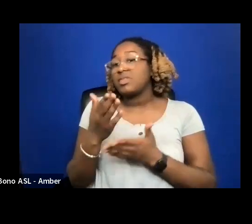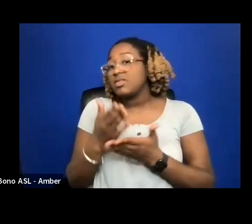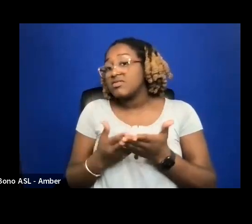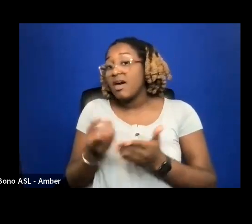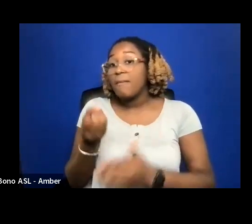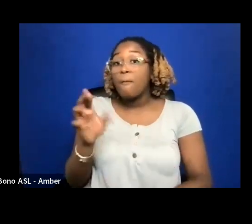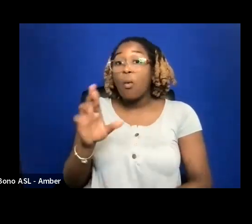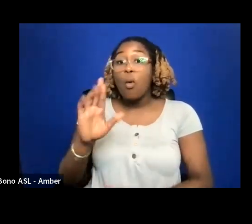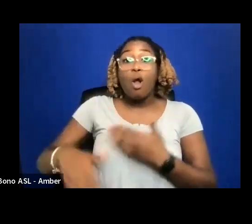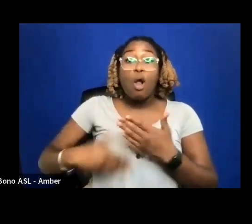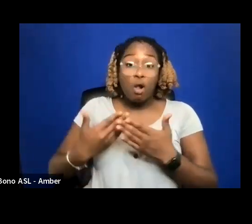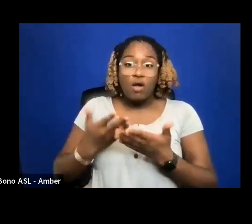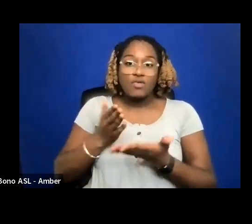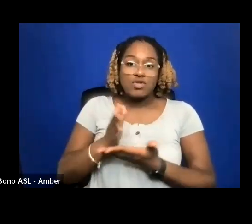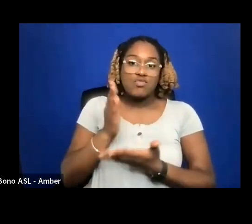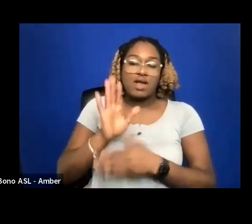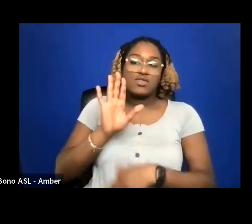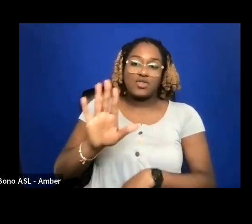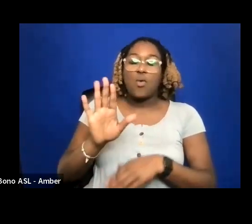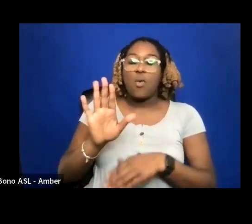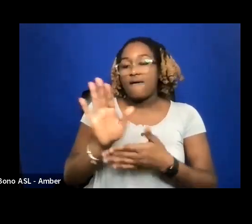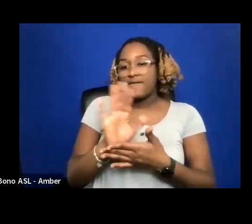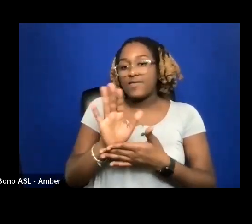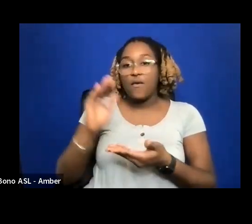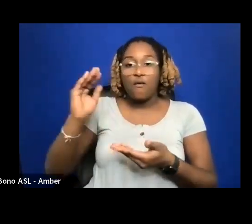FILM FOR A MINIMUM OF FIVE TO SEVEN YEARS.